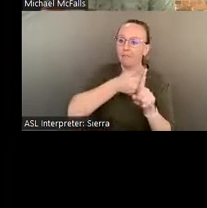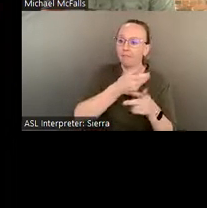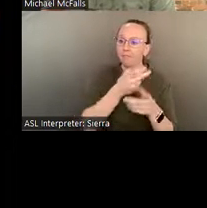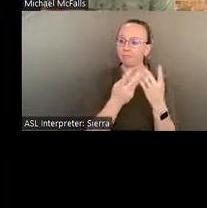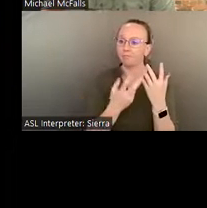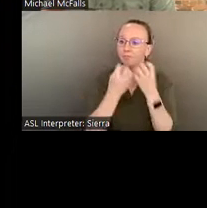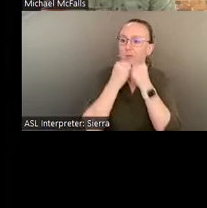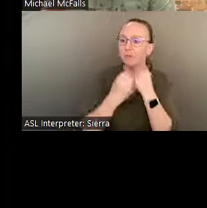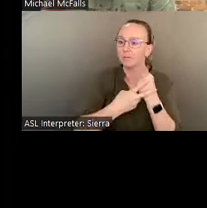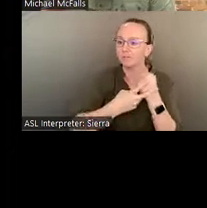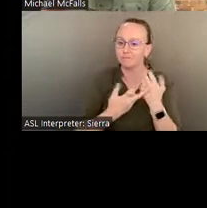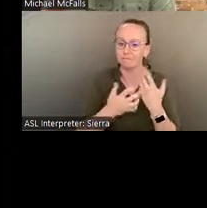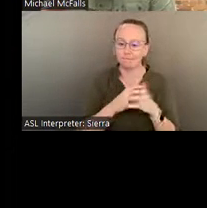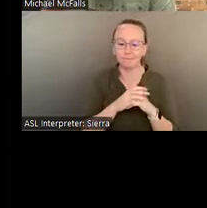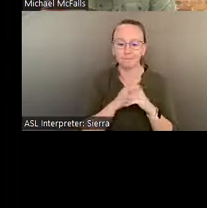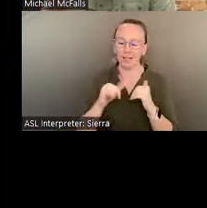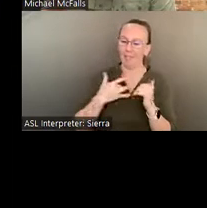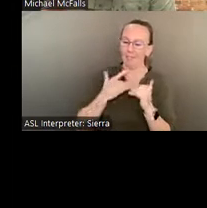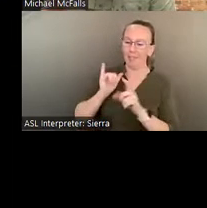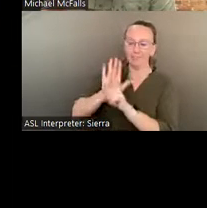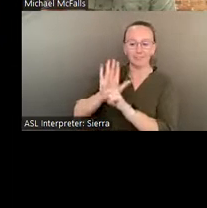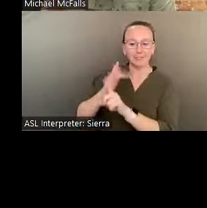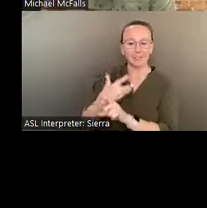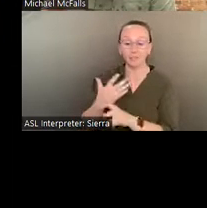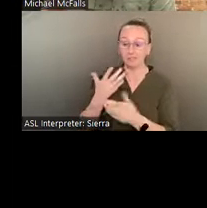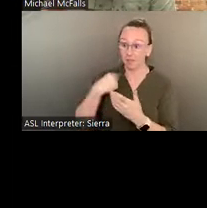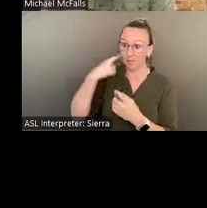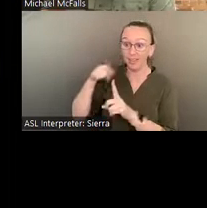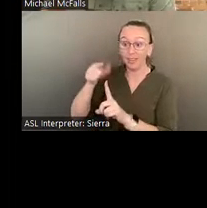You know, I often have to think, you know, being a gay wizard from New York City moving